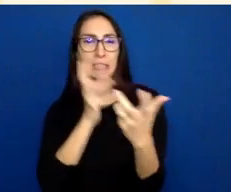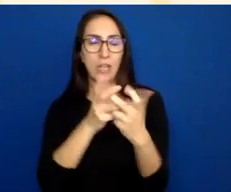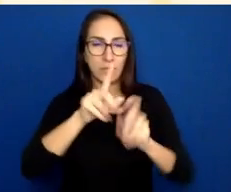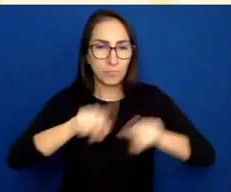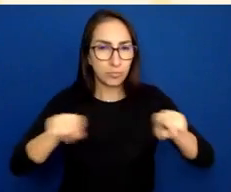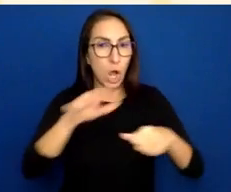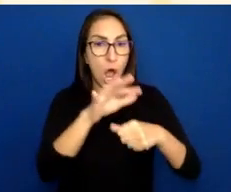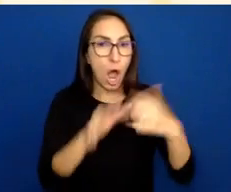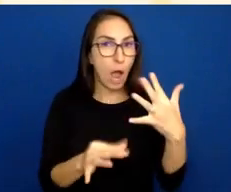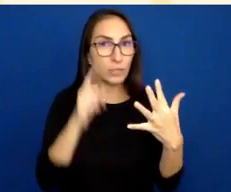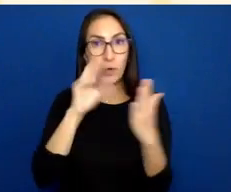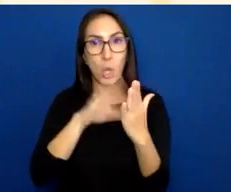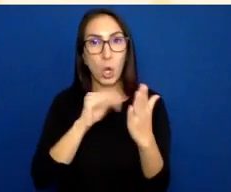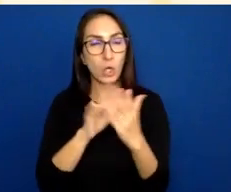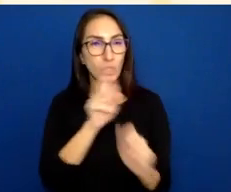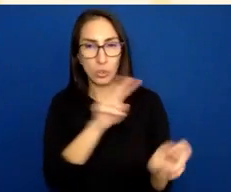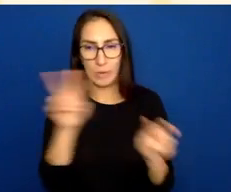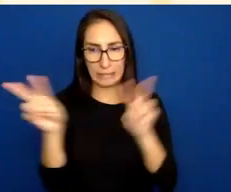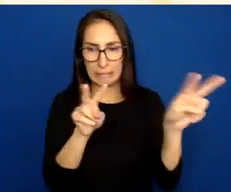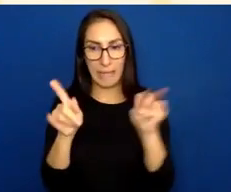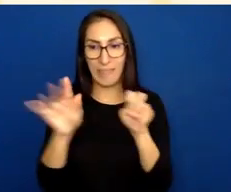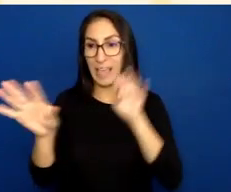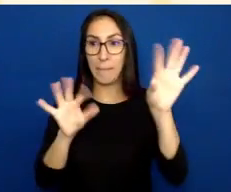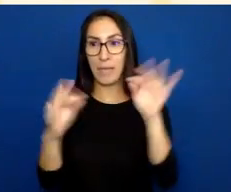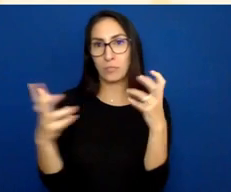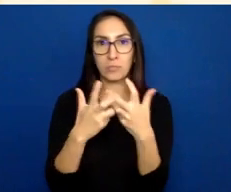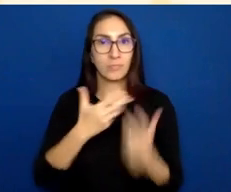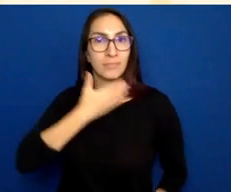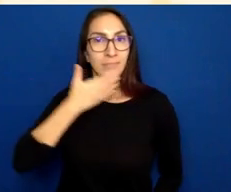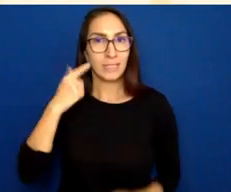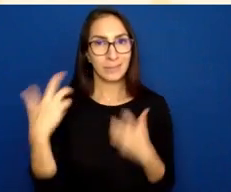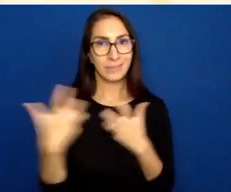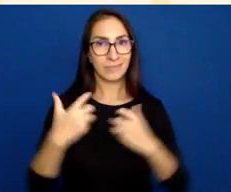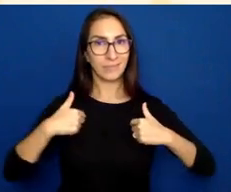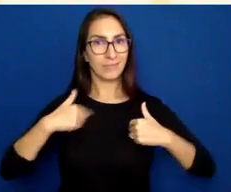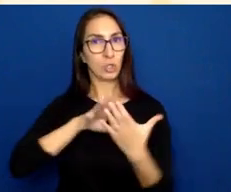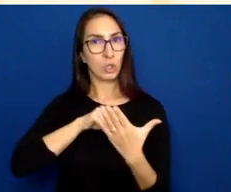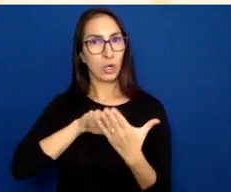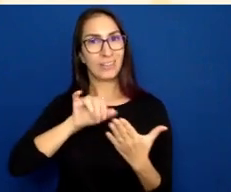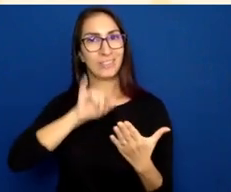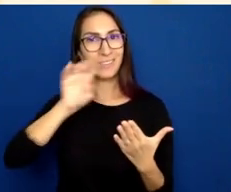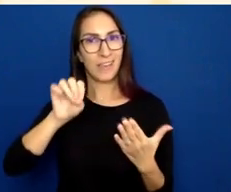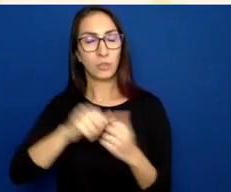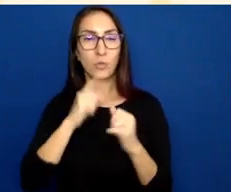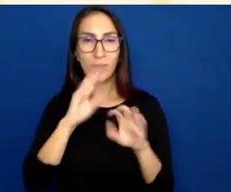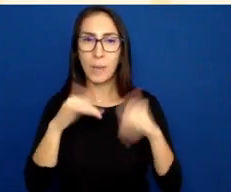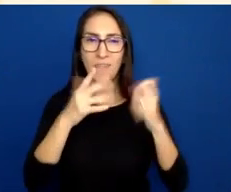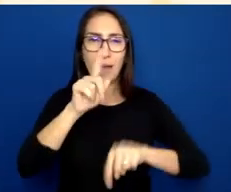that your content is accessible in whatever way that you are providing it. But provide it in different ways. We all learn differently.